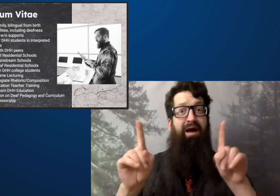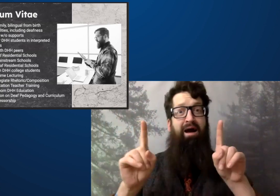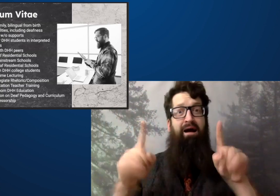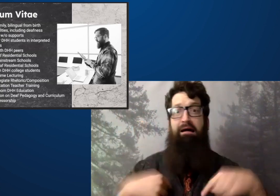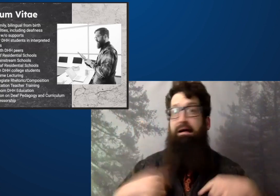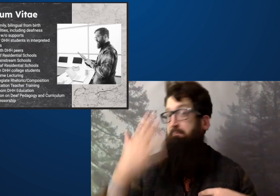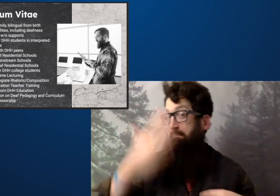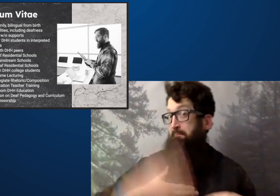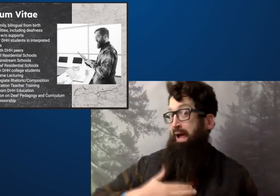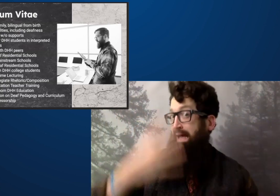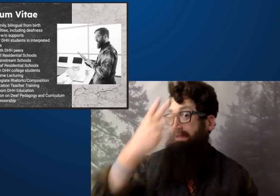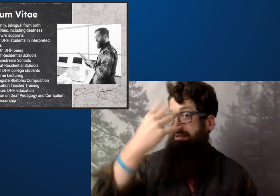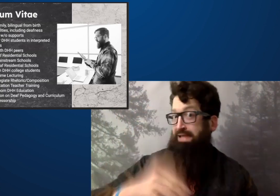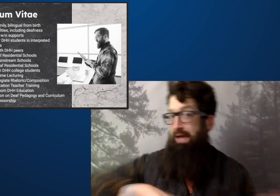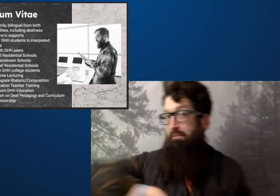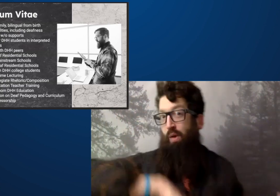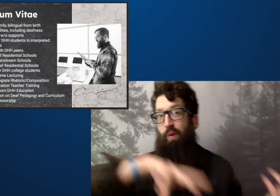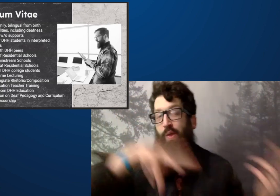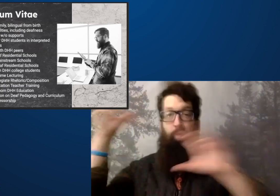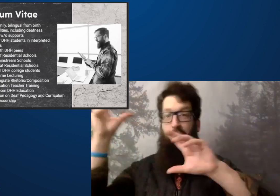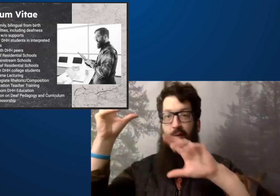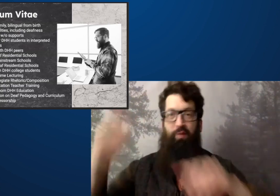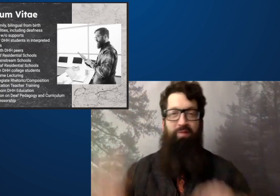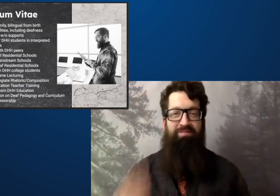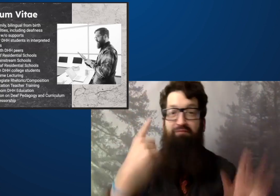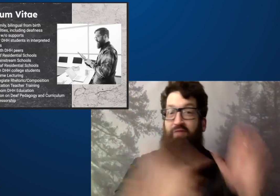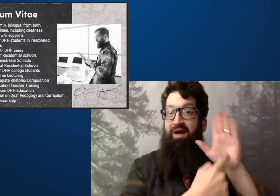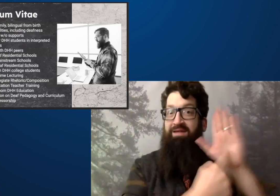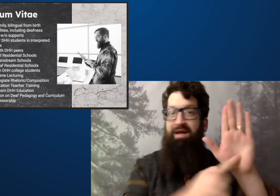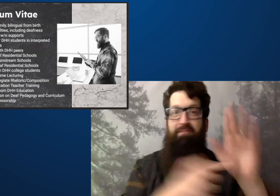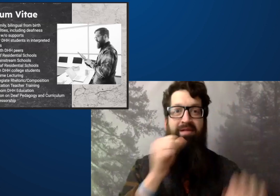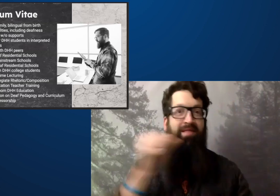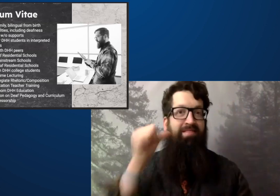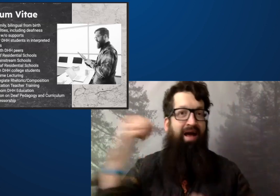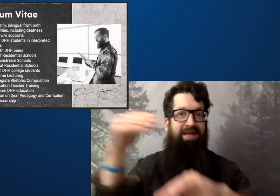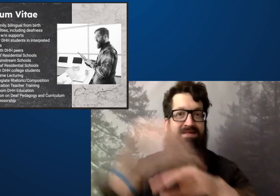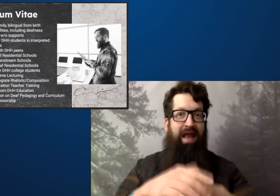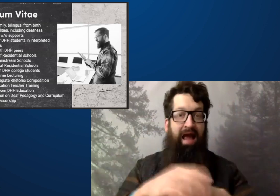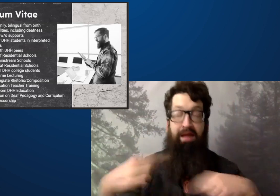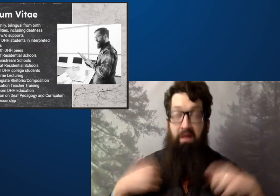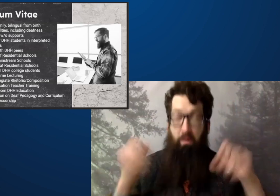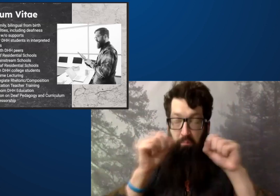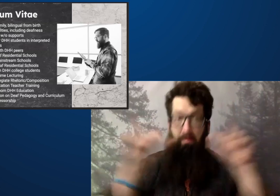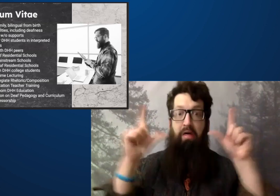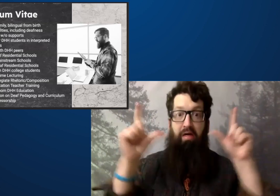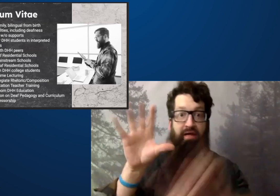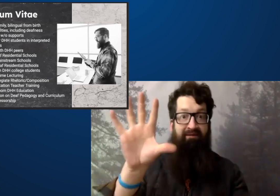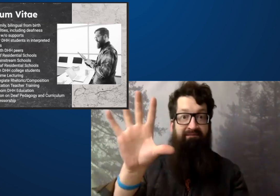I'm so in love with him. However, it has messed up my sleep schedule.